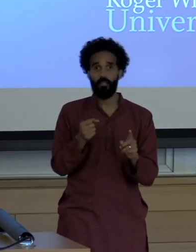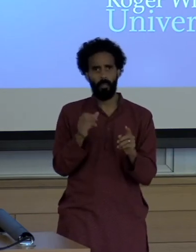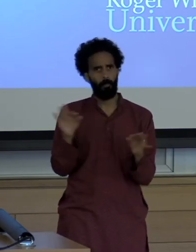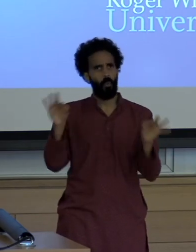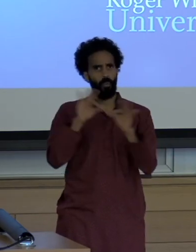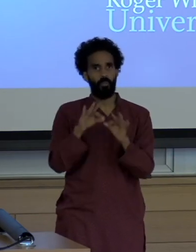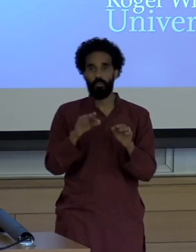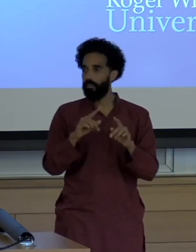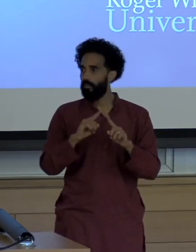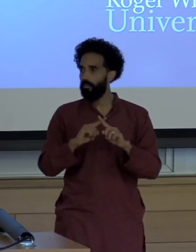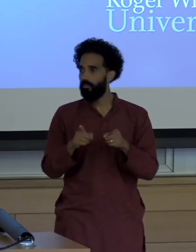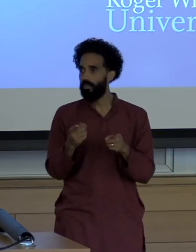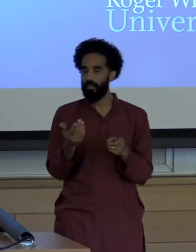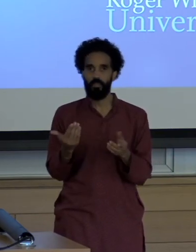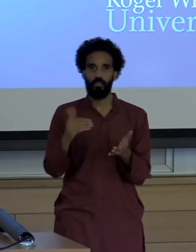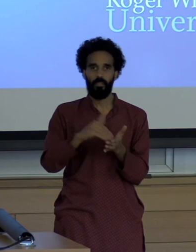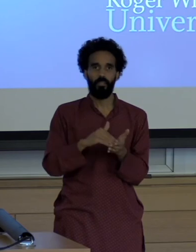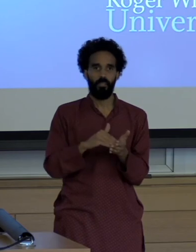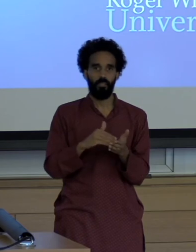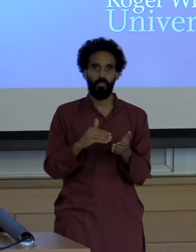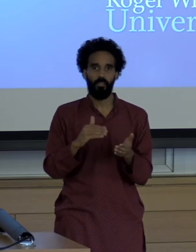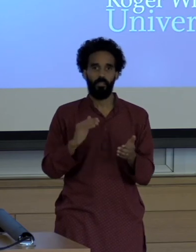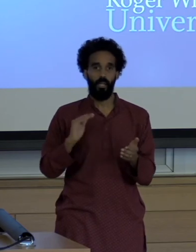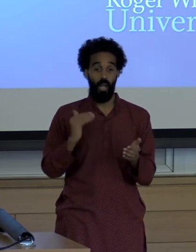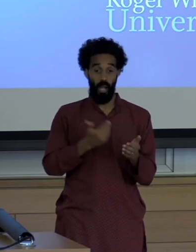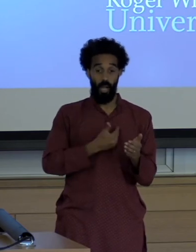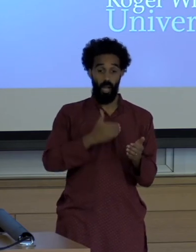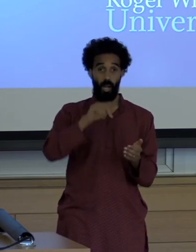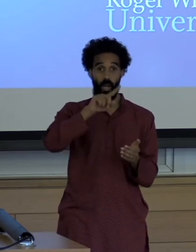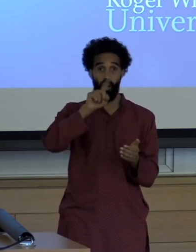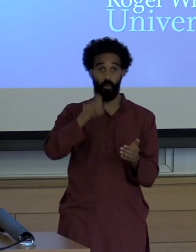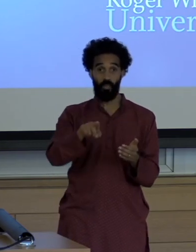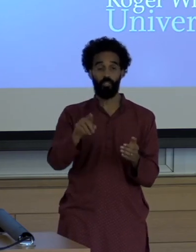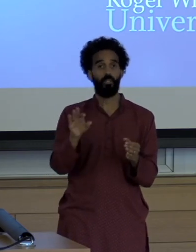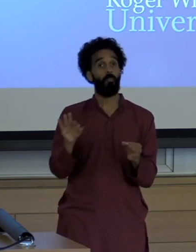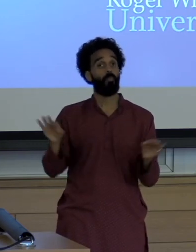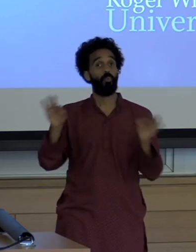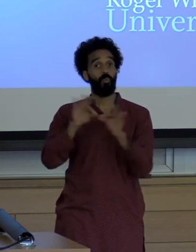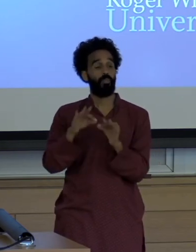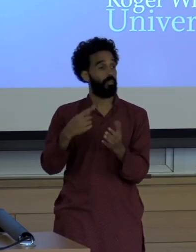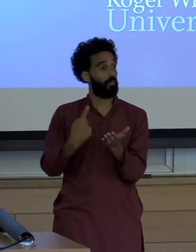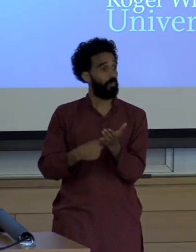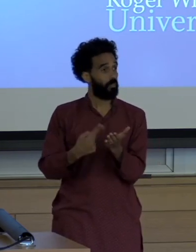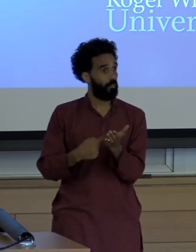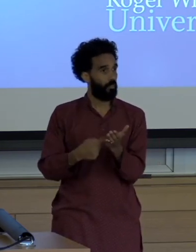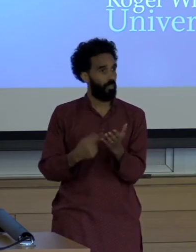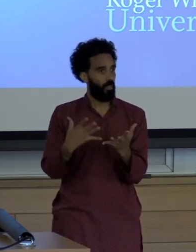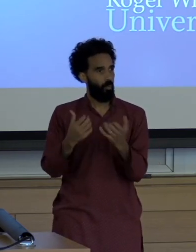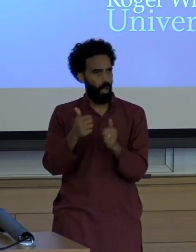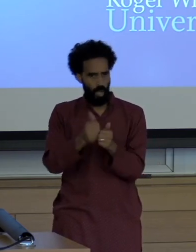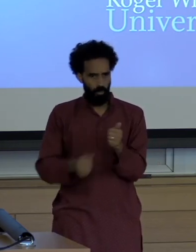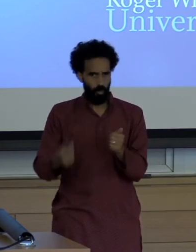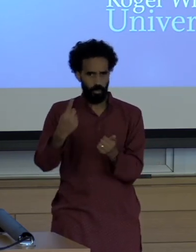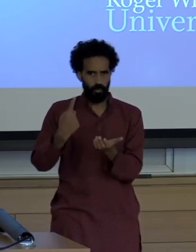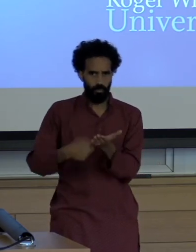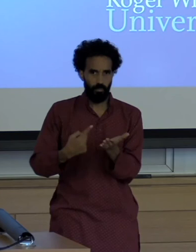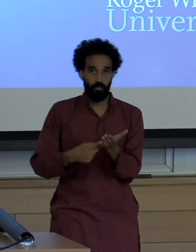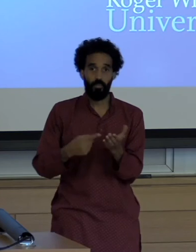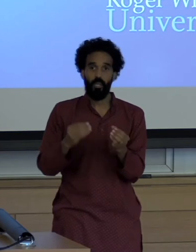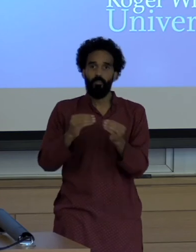Because the questions that we need to talk about in my opinion and get everybody talking about are the larger structural